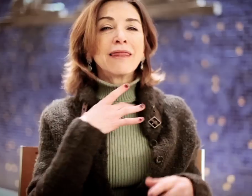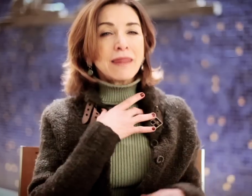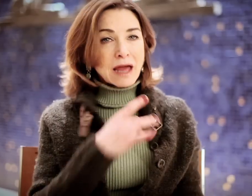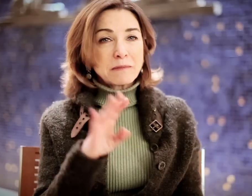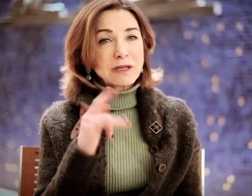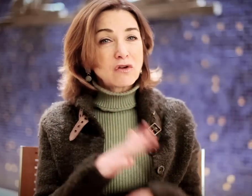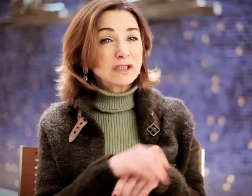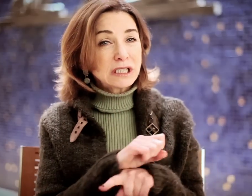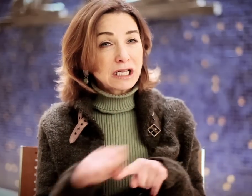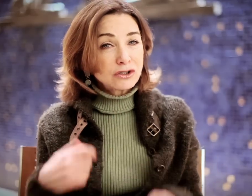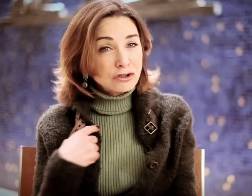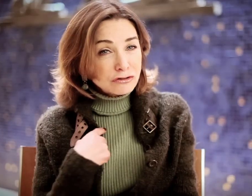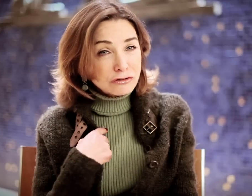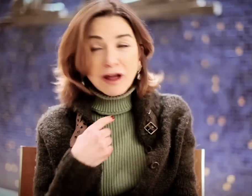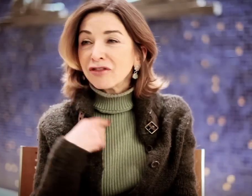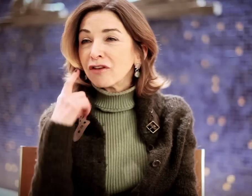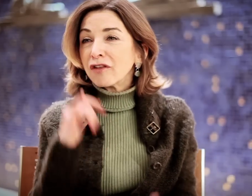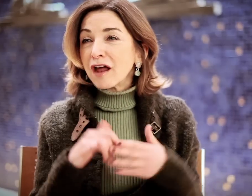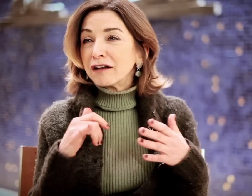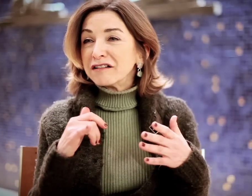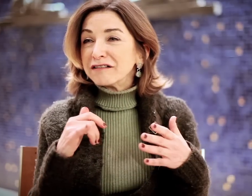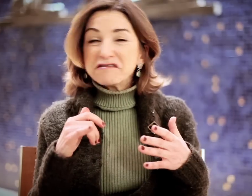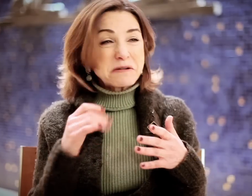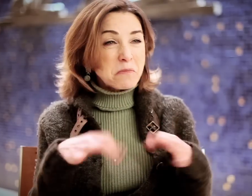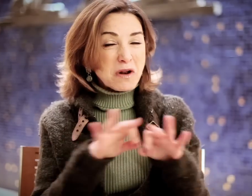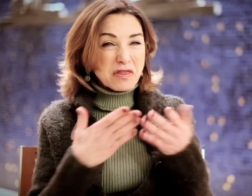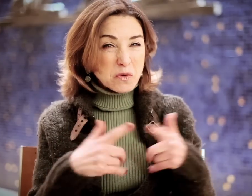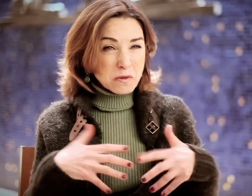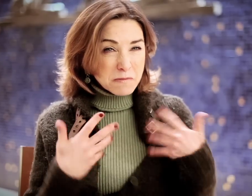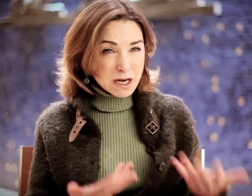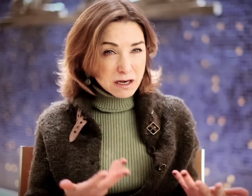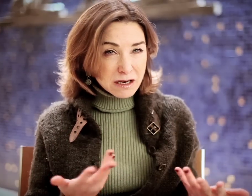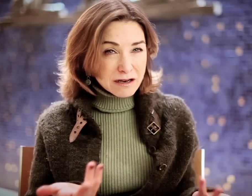I like being on stage. I think that, is an important thing to admit.